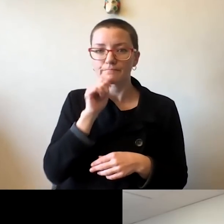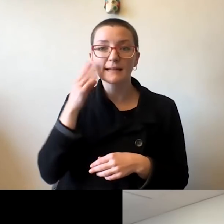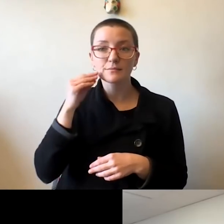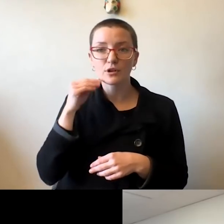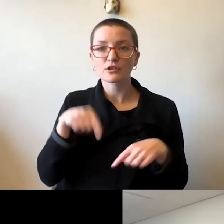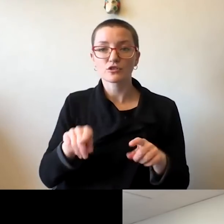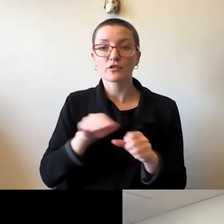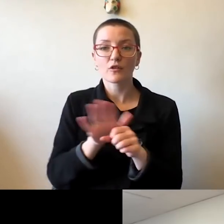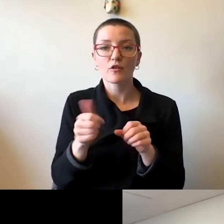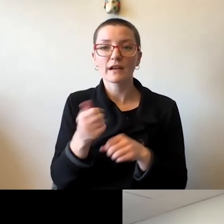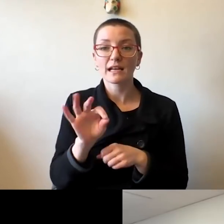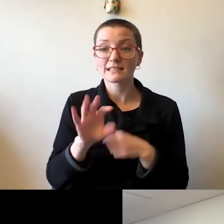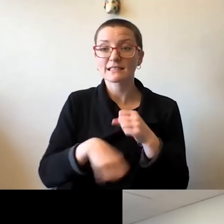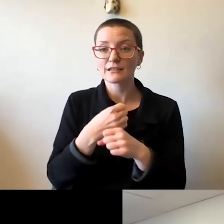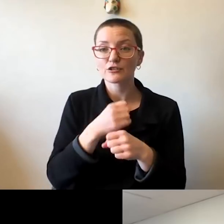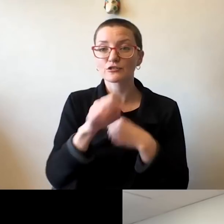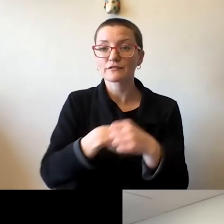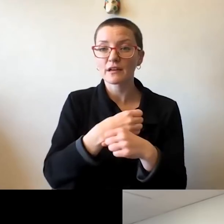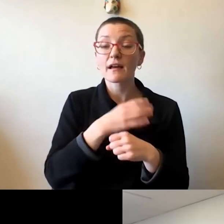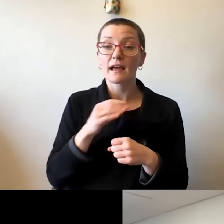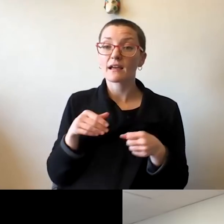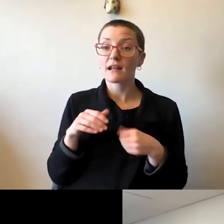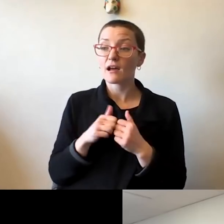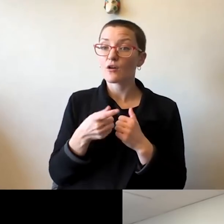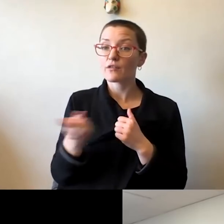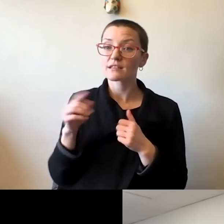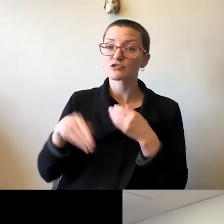and how they were able to step up personally, and contribute